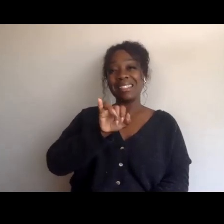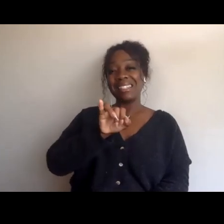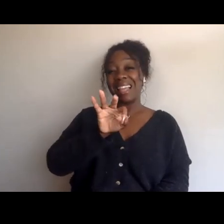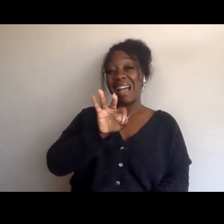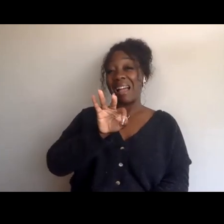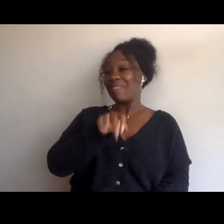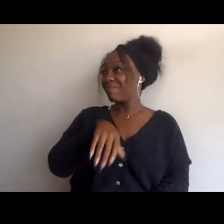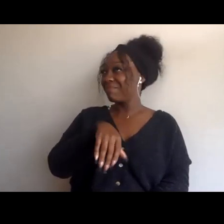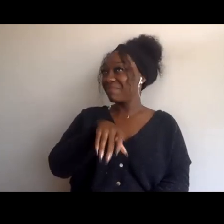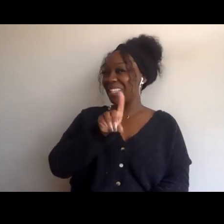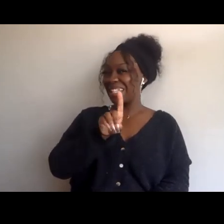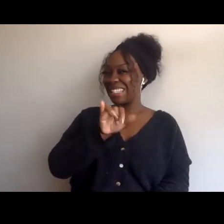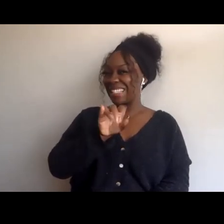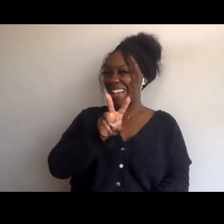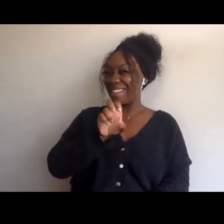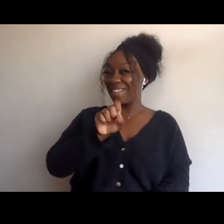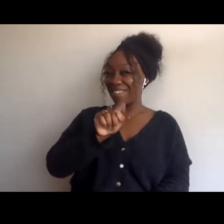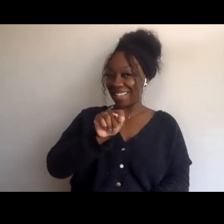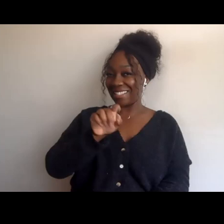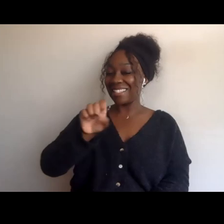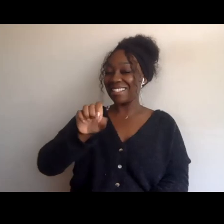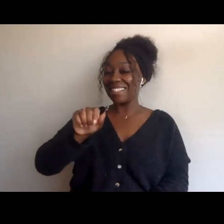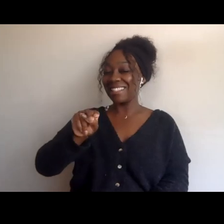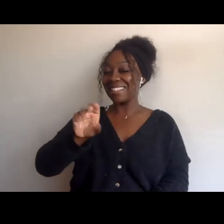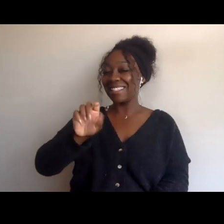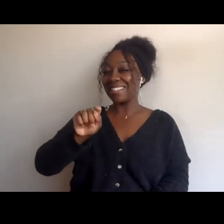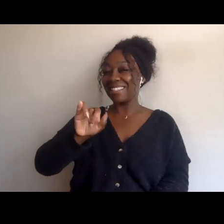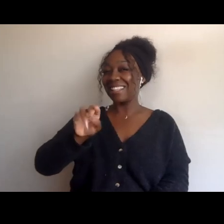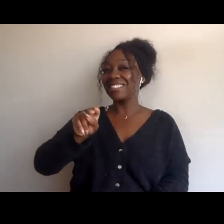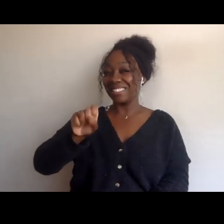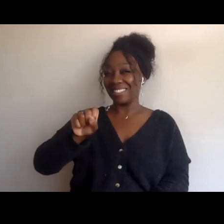When we talk about BDS, it has been really manipulated